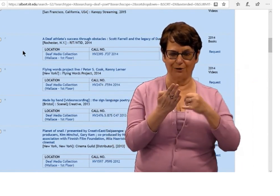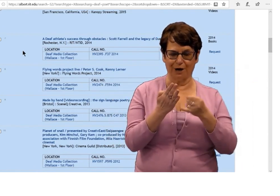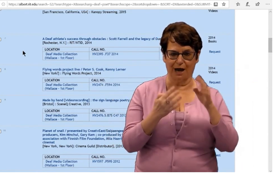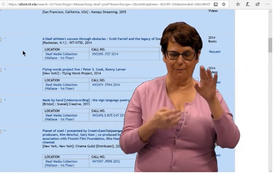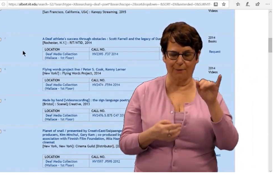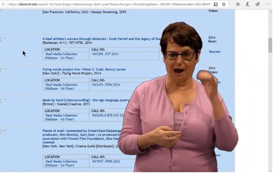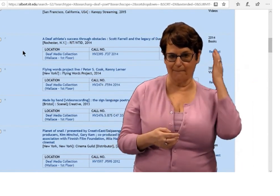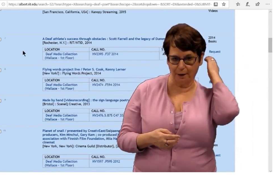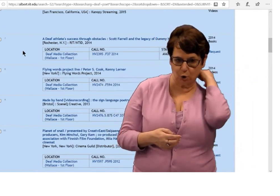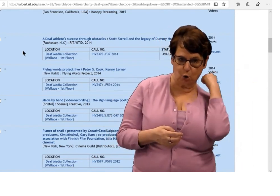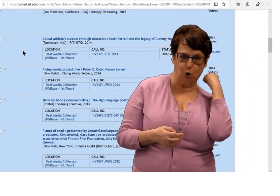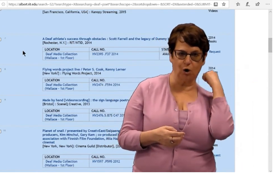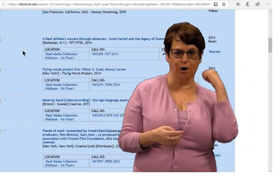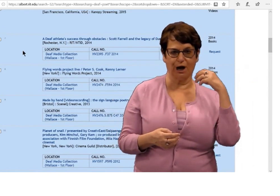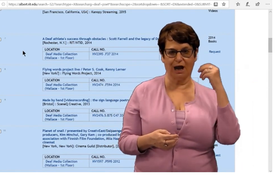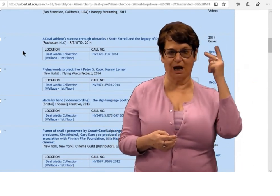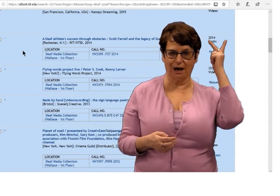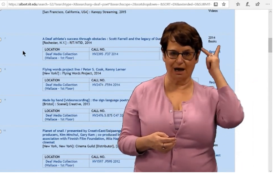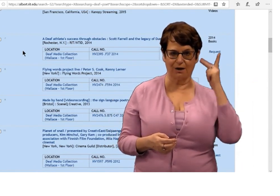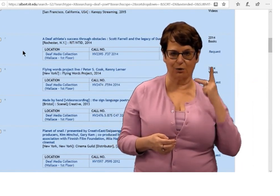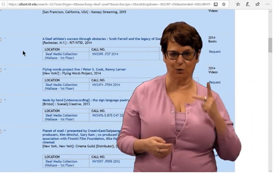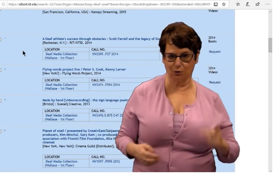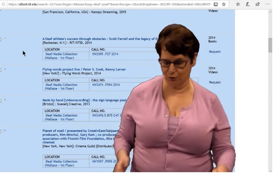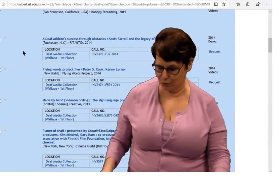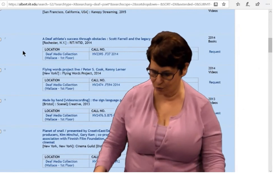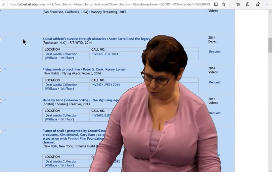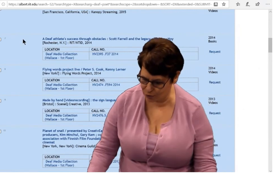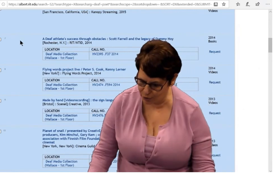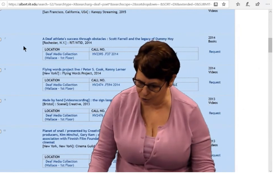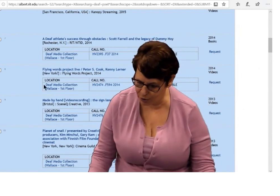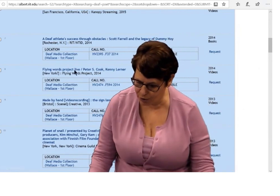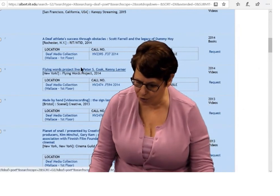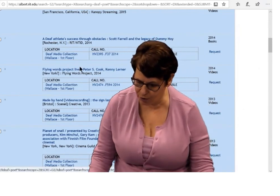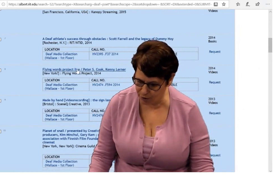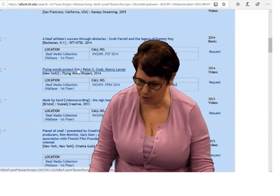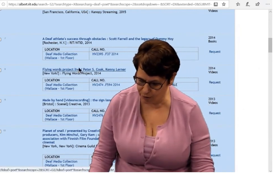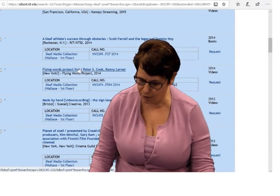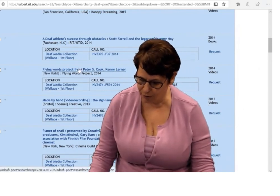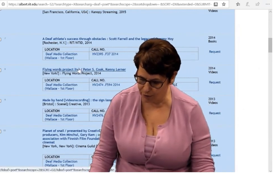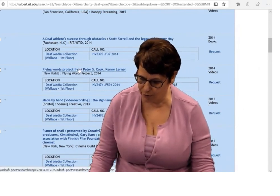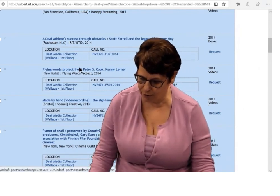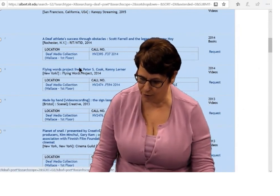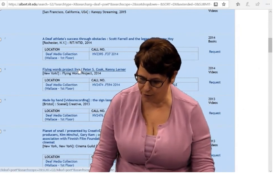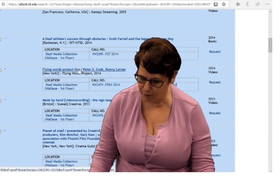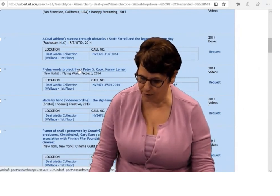It's called Flying Words Project by Peter Cook and Kenny Lerner.